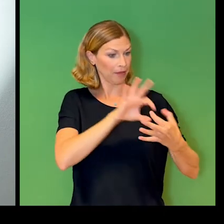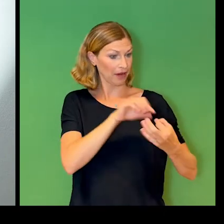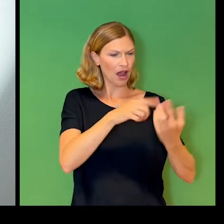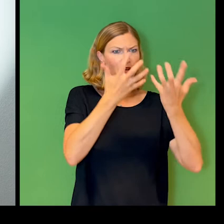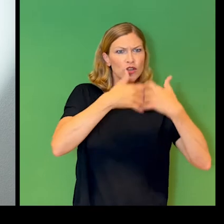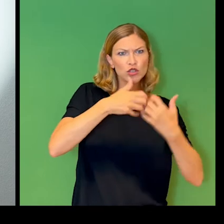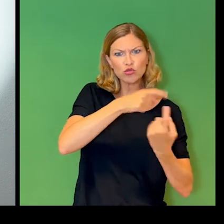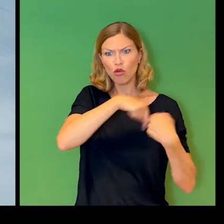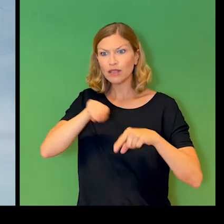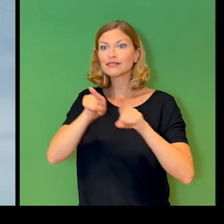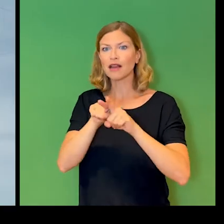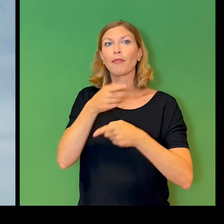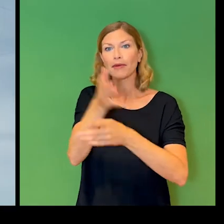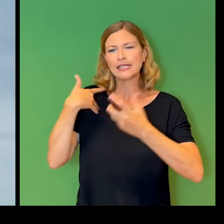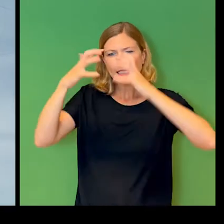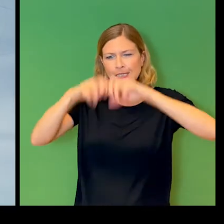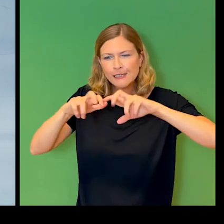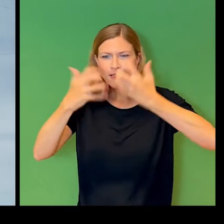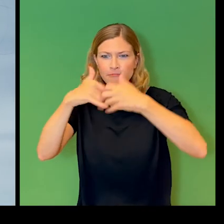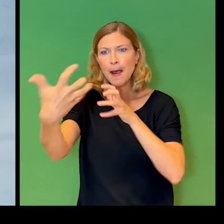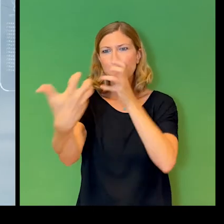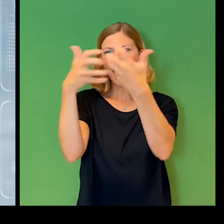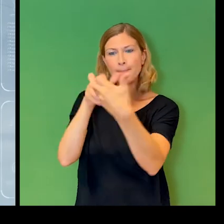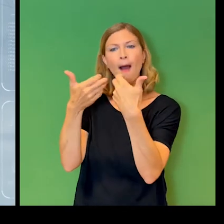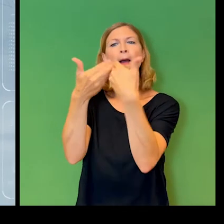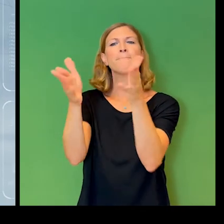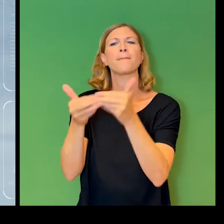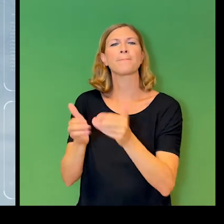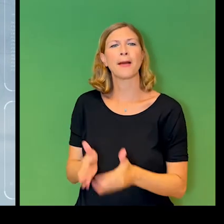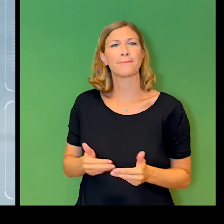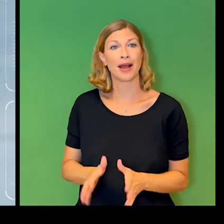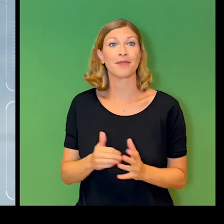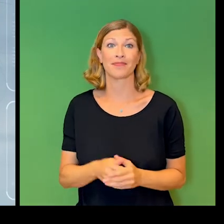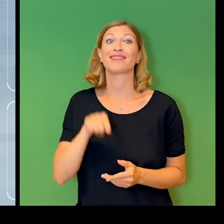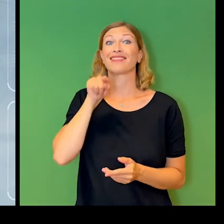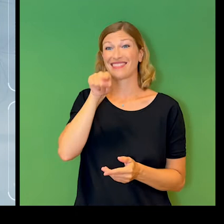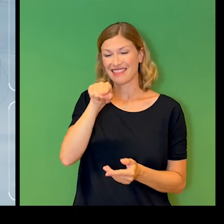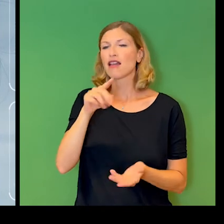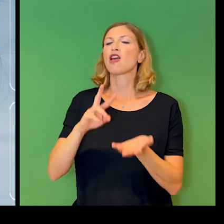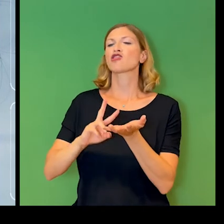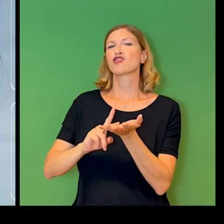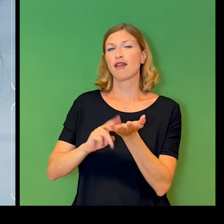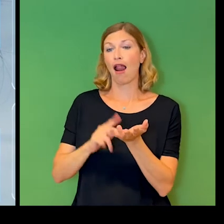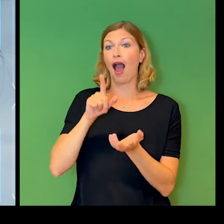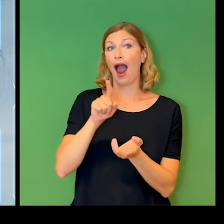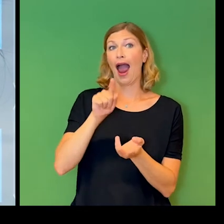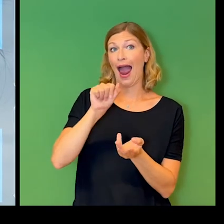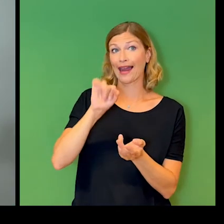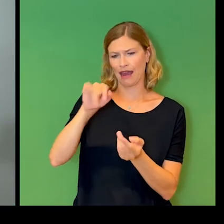and the relationship between parts of your features and creating a digital I.D. based on those relationships.